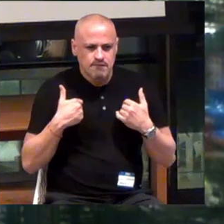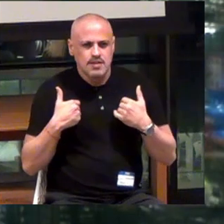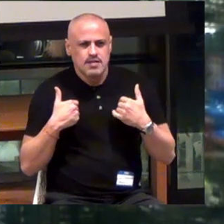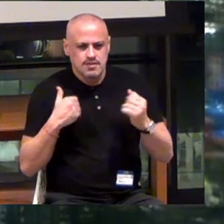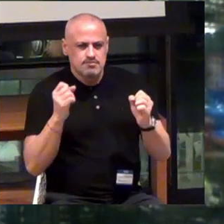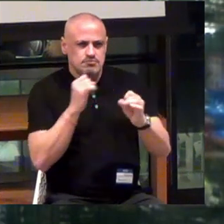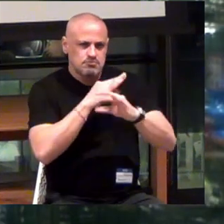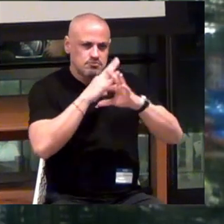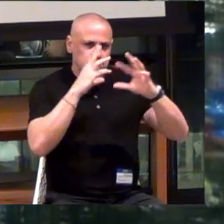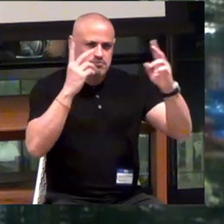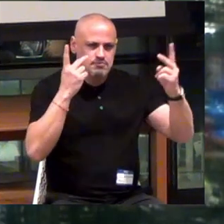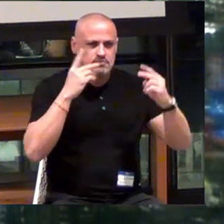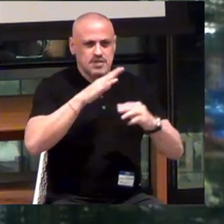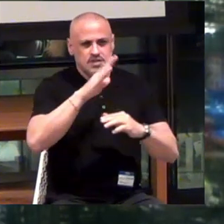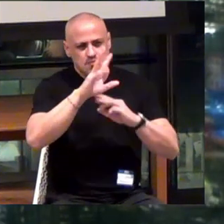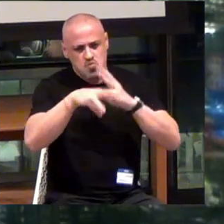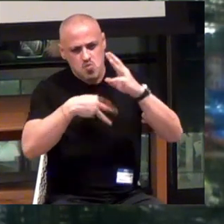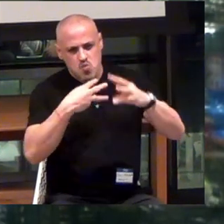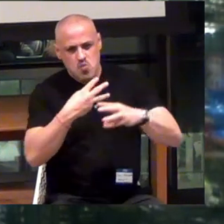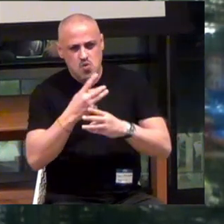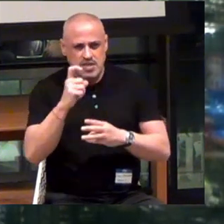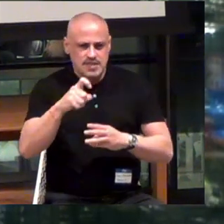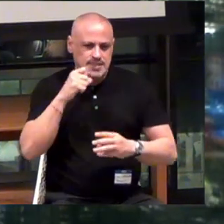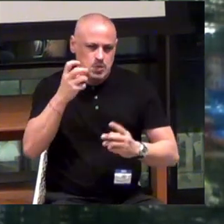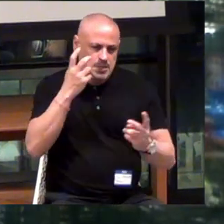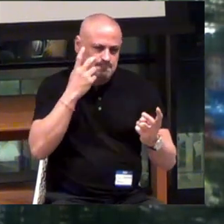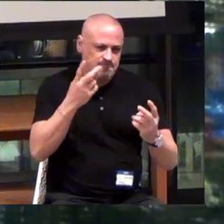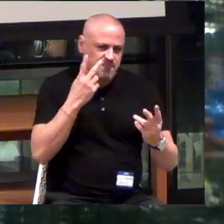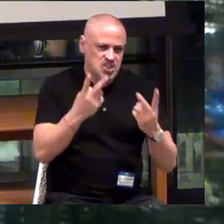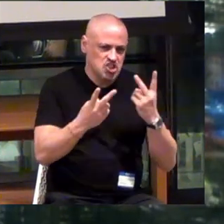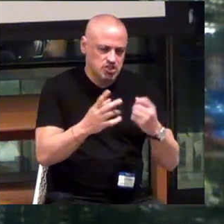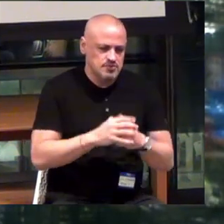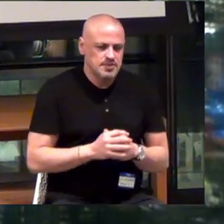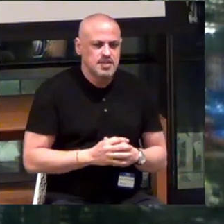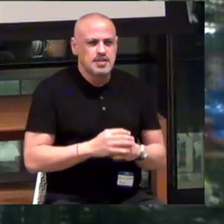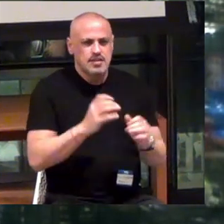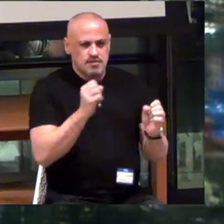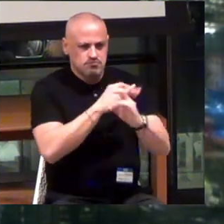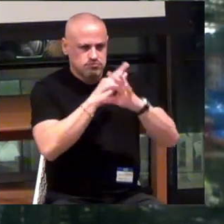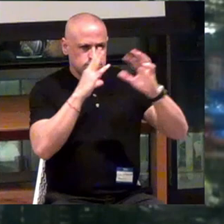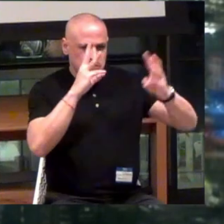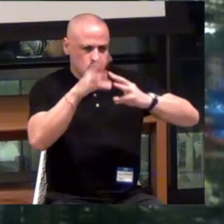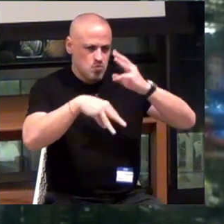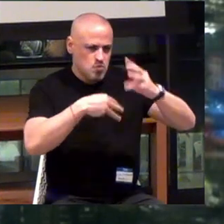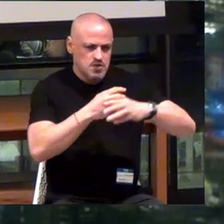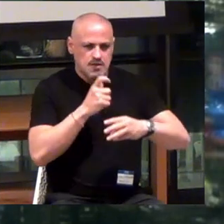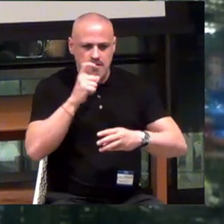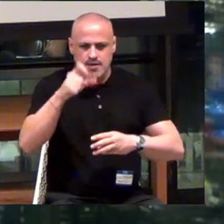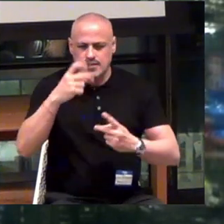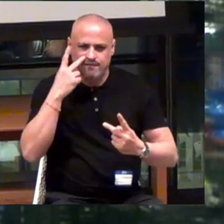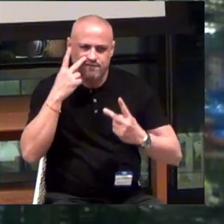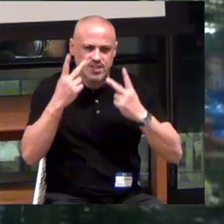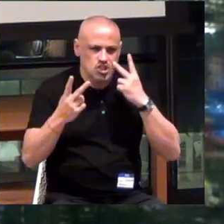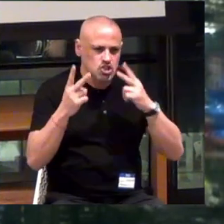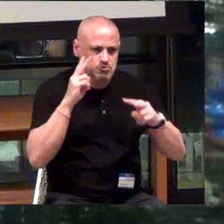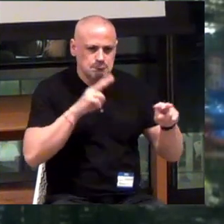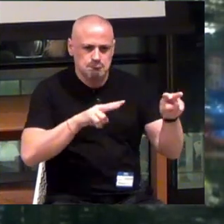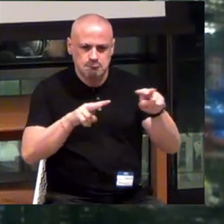We have a vision of a world that doesn't need vision. Okay.